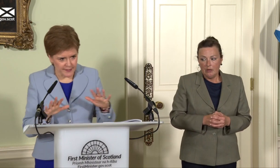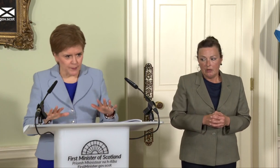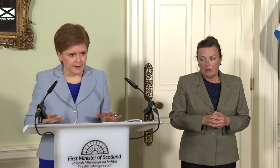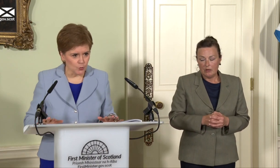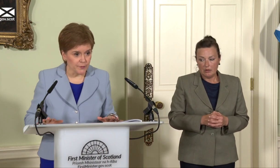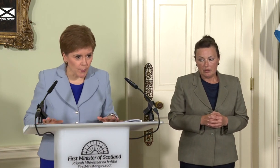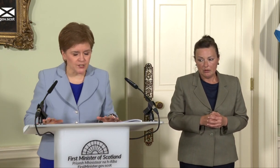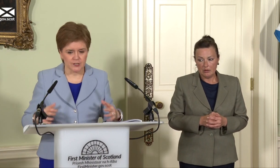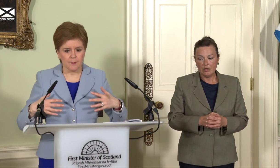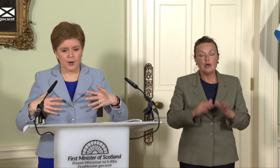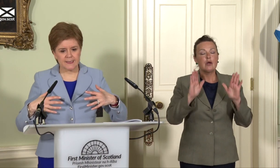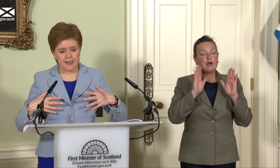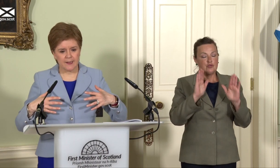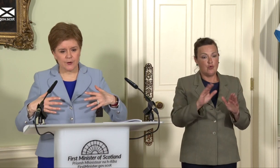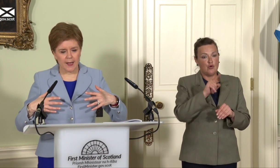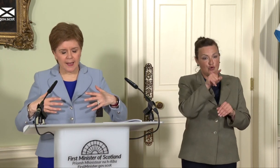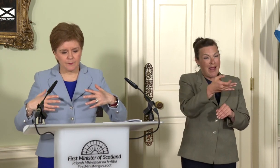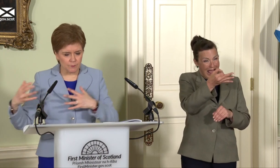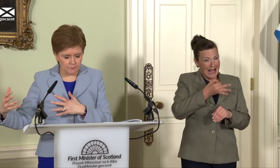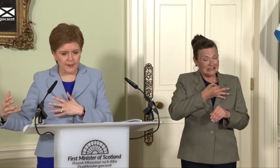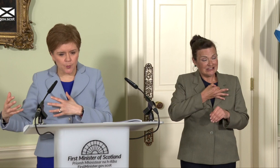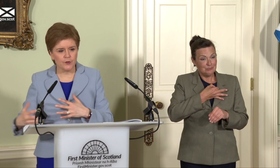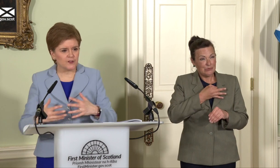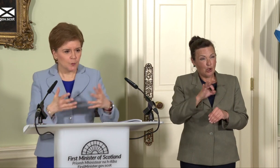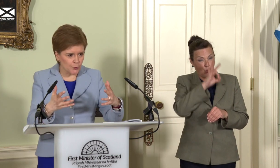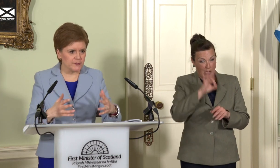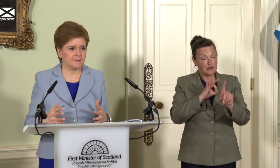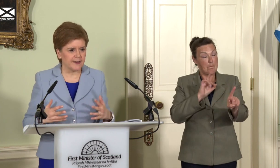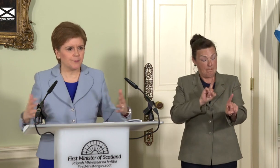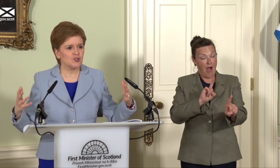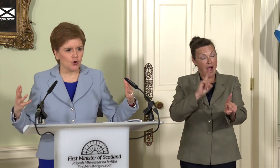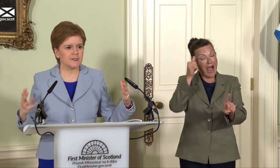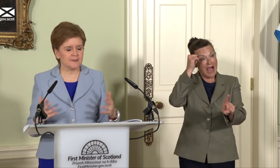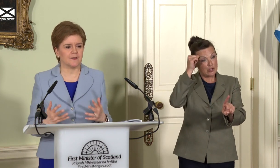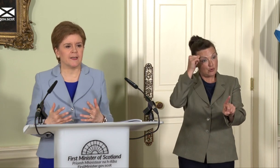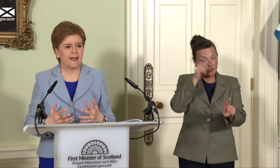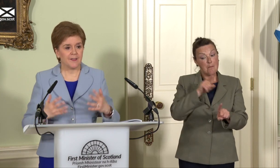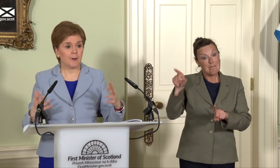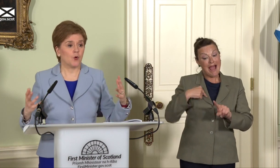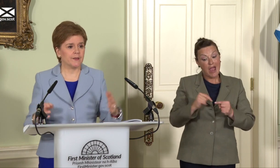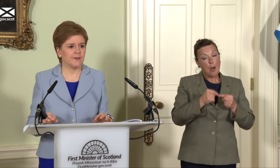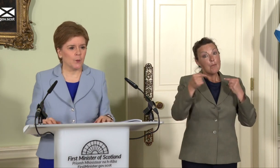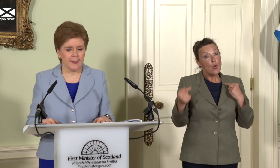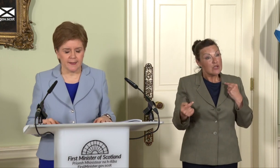in any way, a go at the question. But, my opponents will put very pejoratively that point in the way